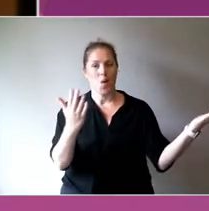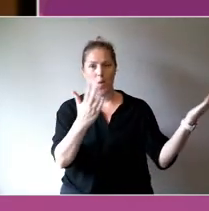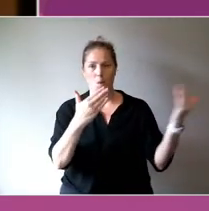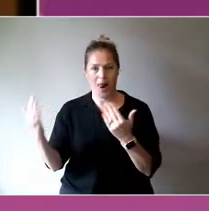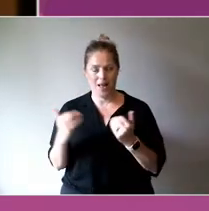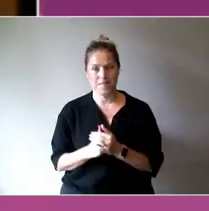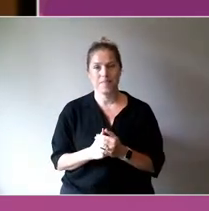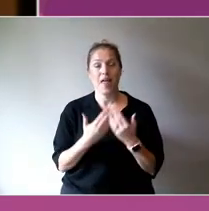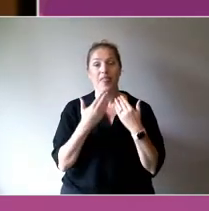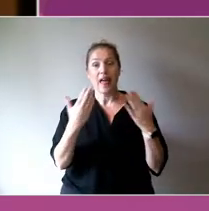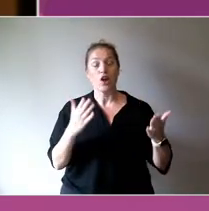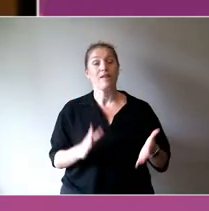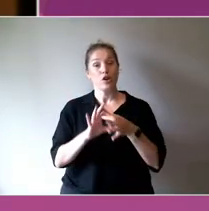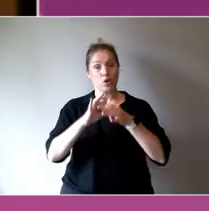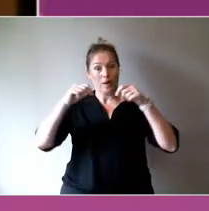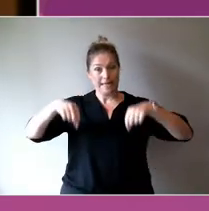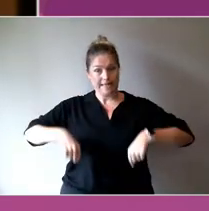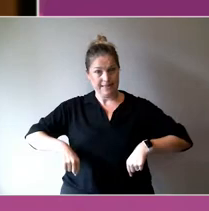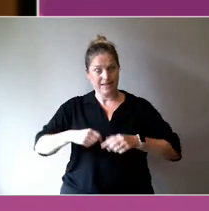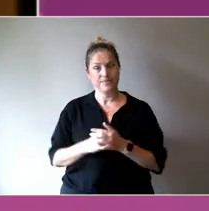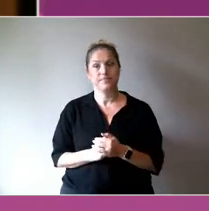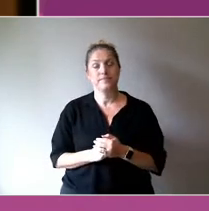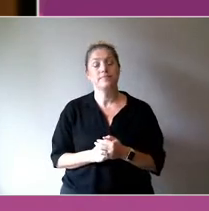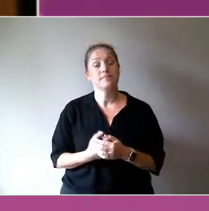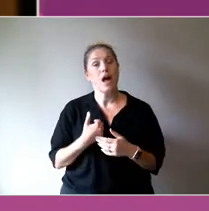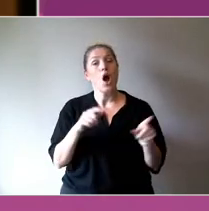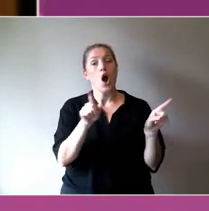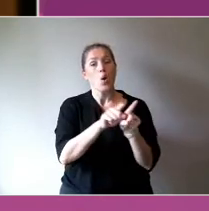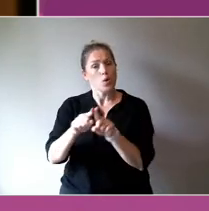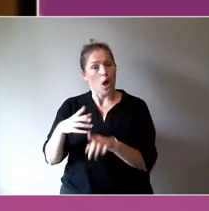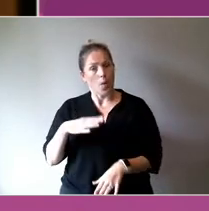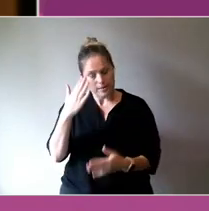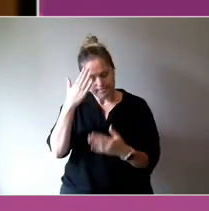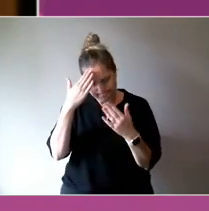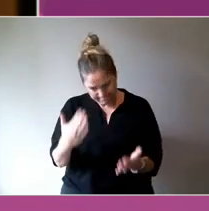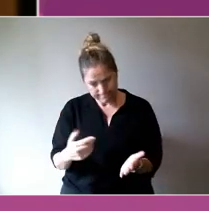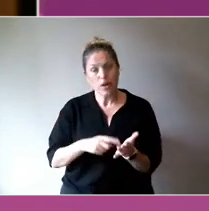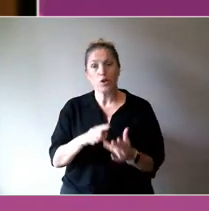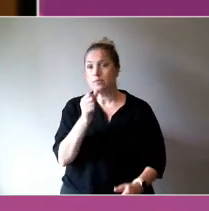Can I kick off my paying my respects to the traditional custodians of the land upon which